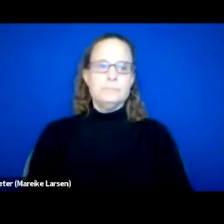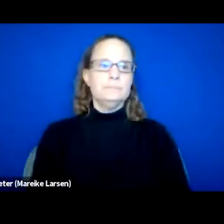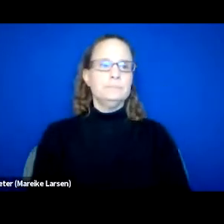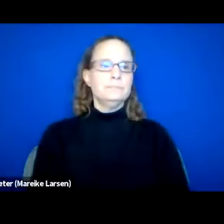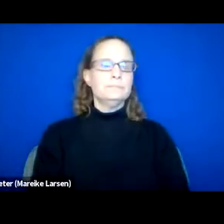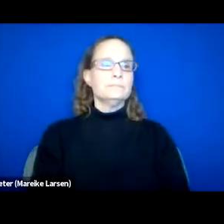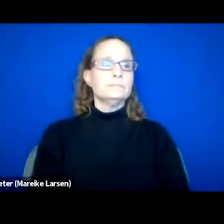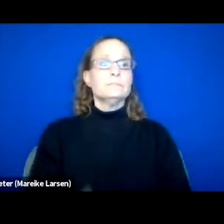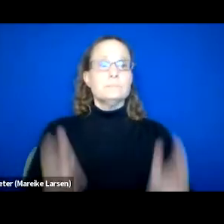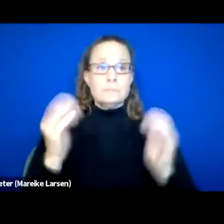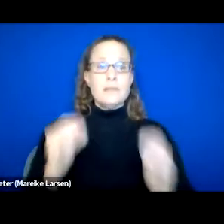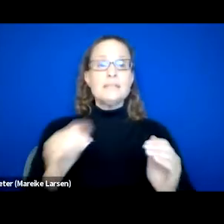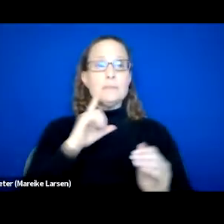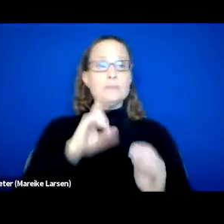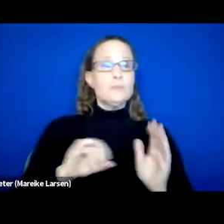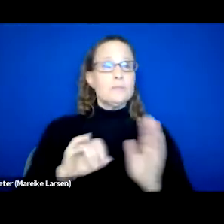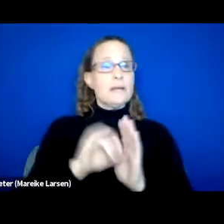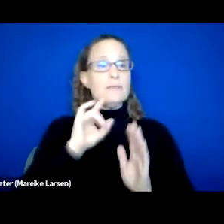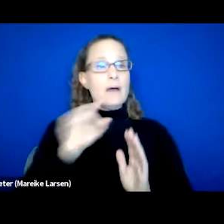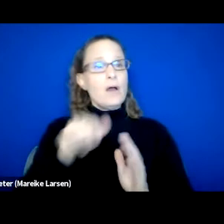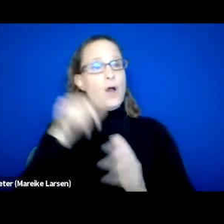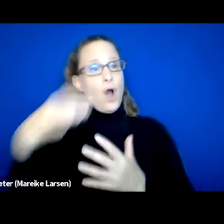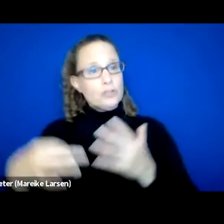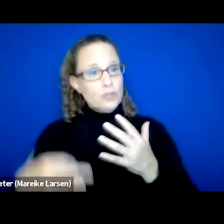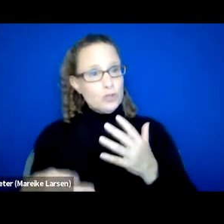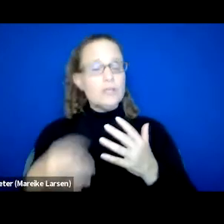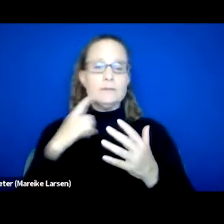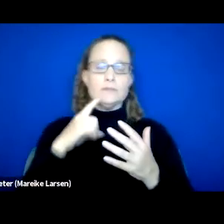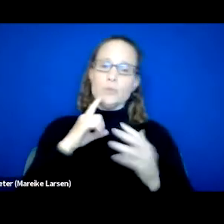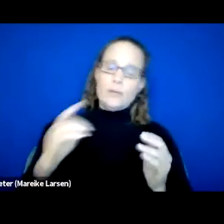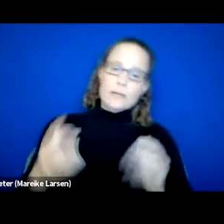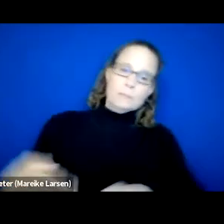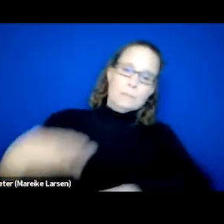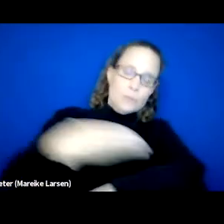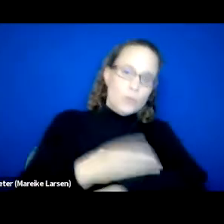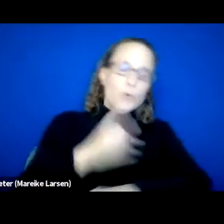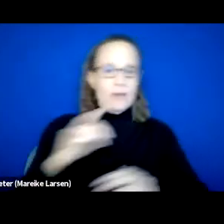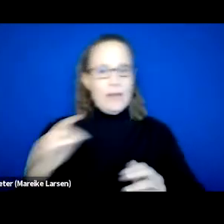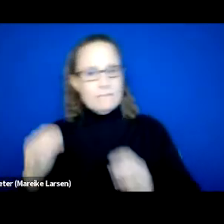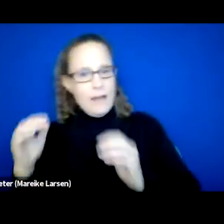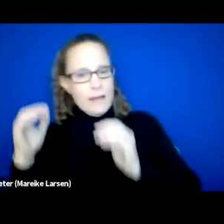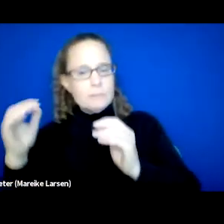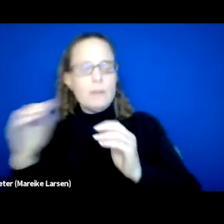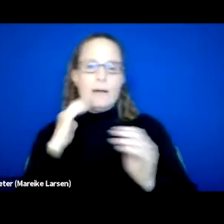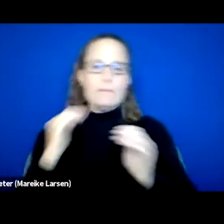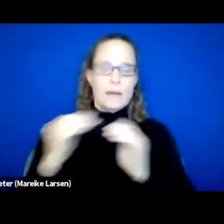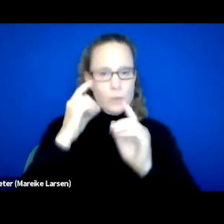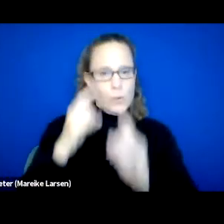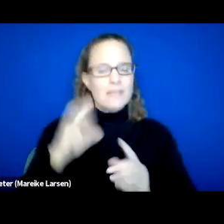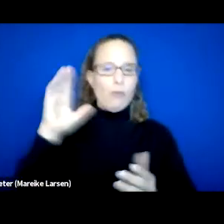The next step is to identify alternatives, to further improve the advancement of the equity goals and reduce the unintended adverse impacts